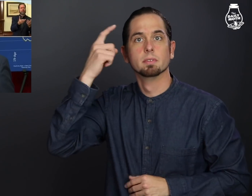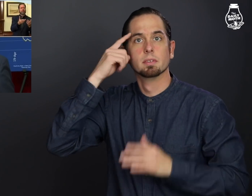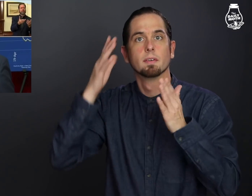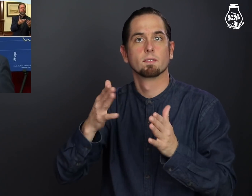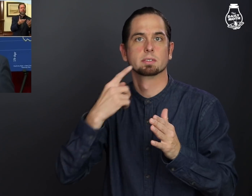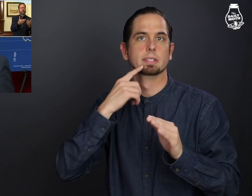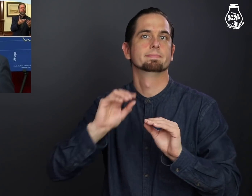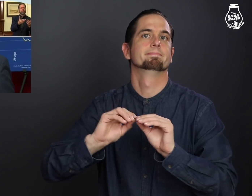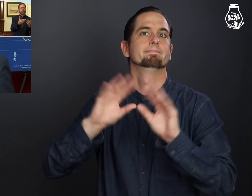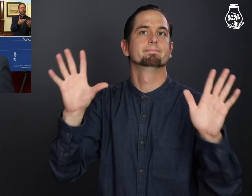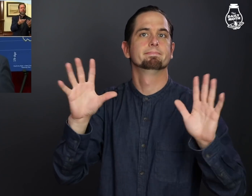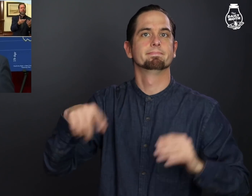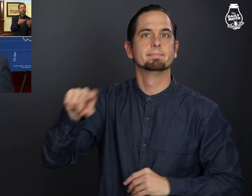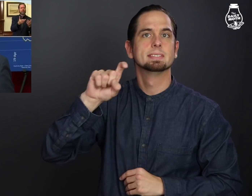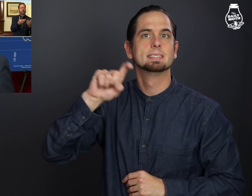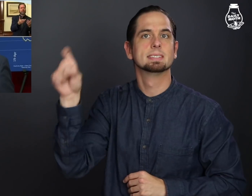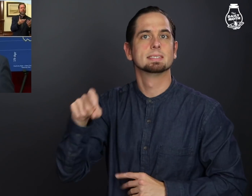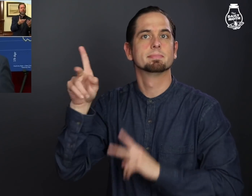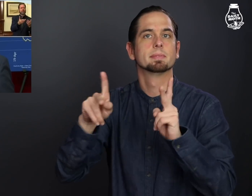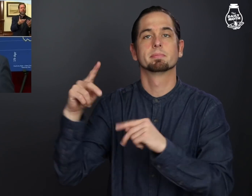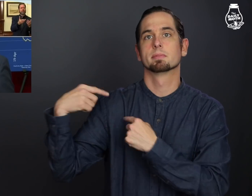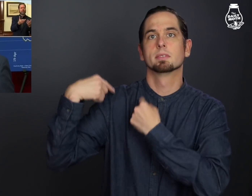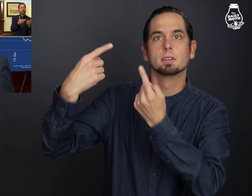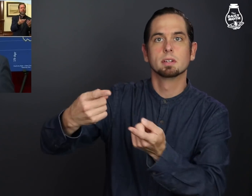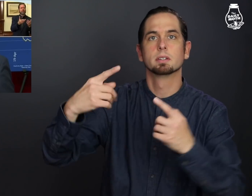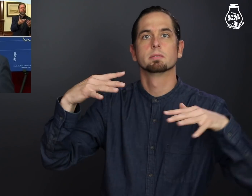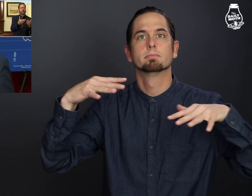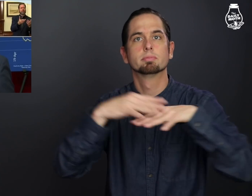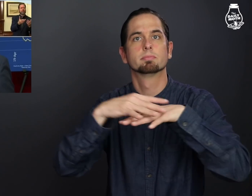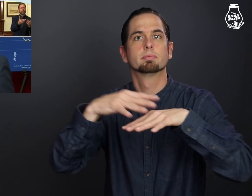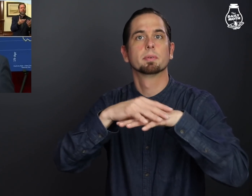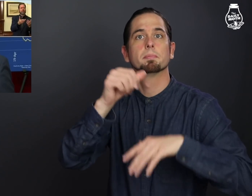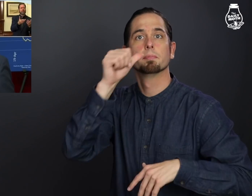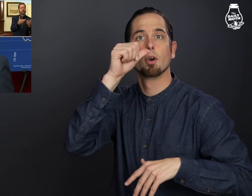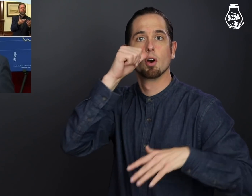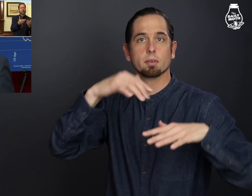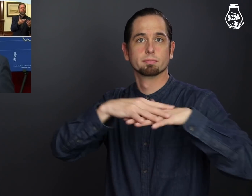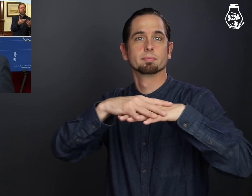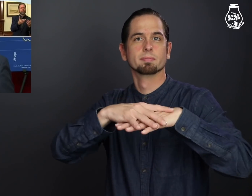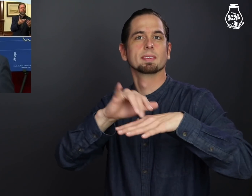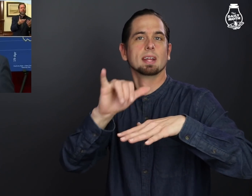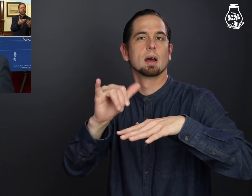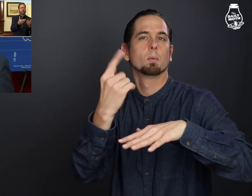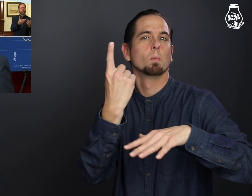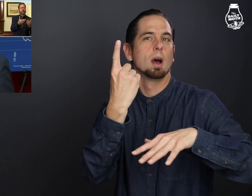The governor said it is clear that Texans congregating in bars